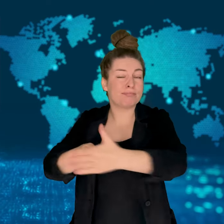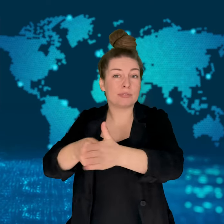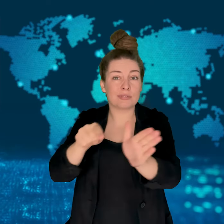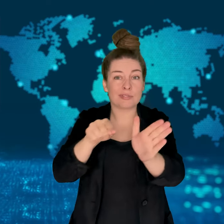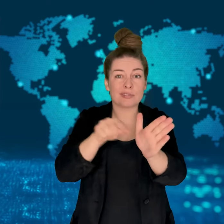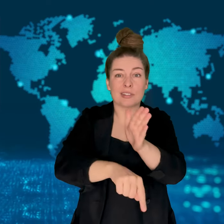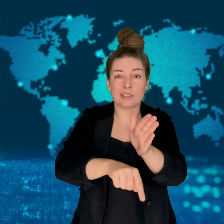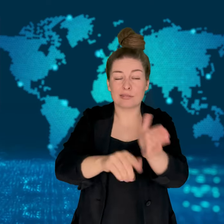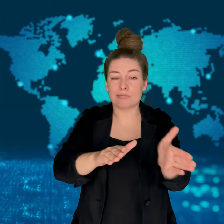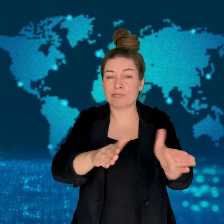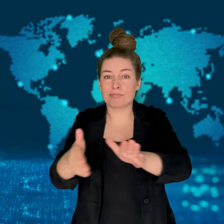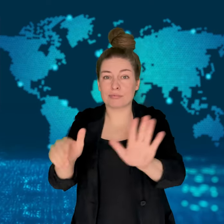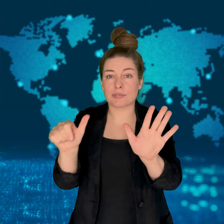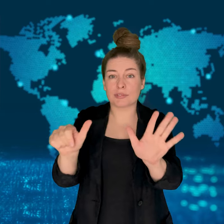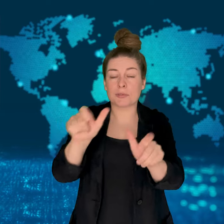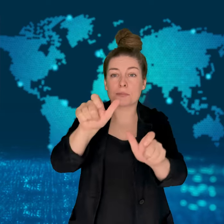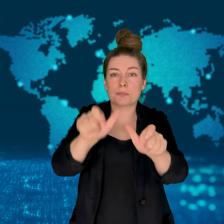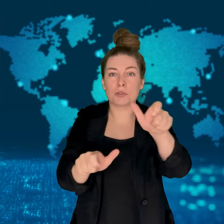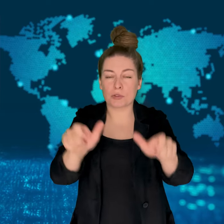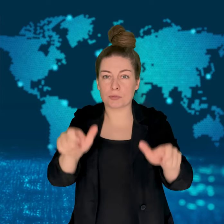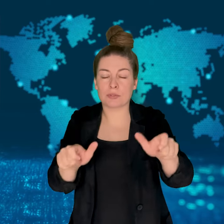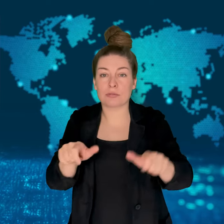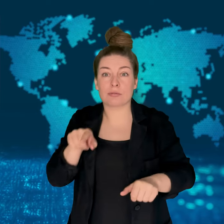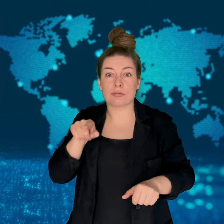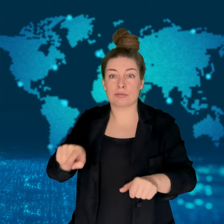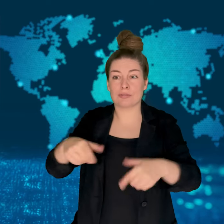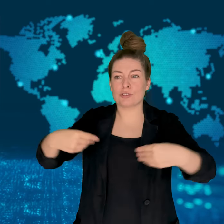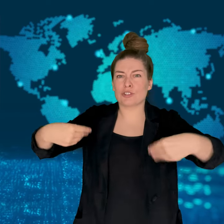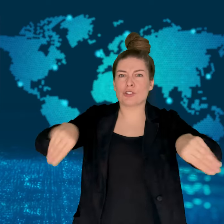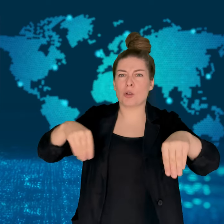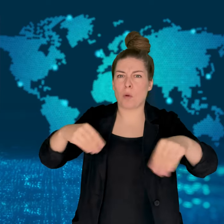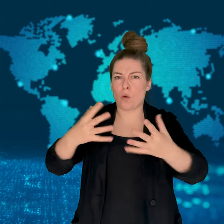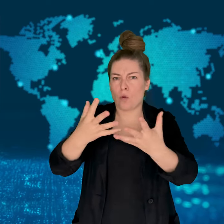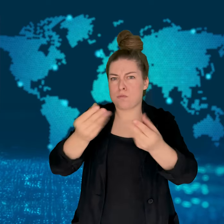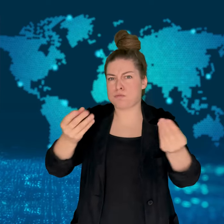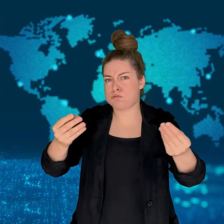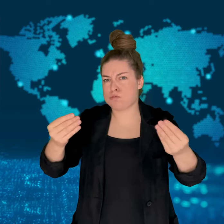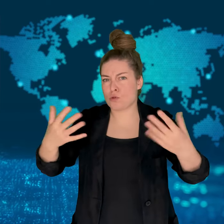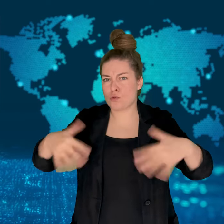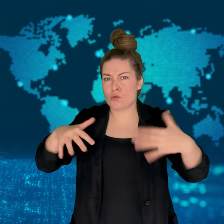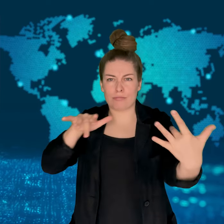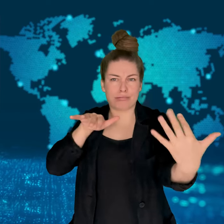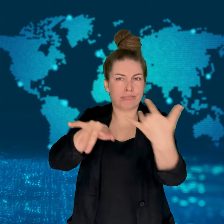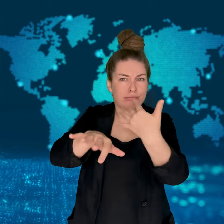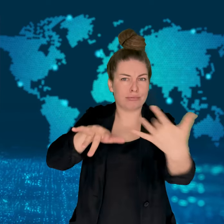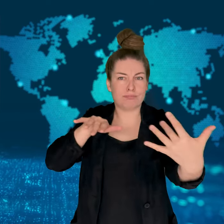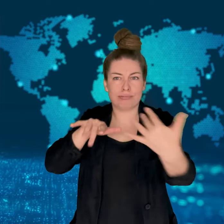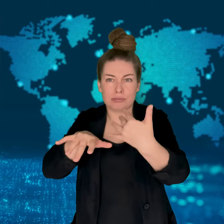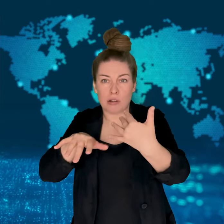in the Westfield Bondi Junction complex in Sydney, Australia.